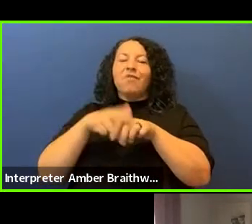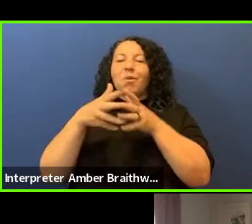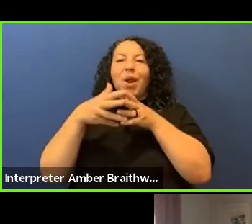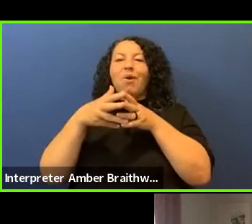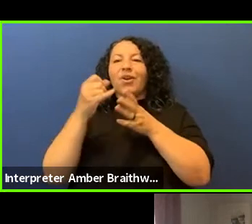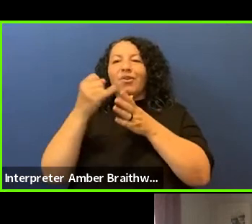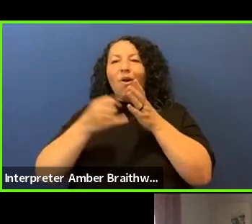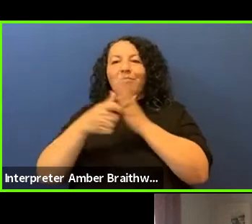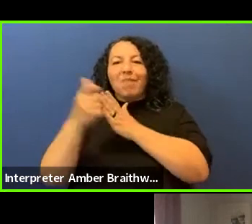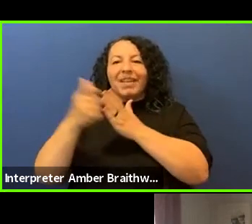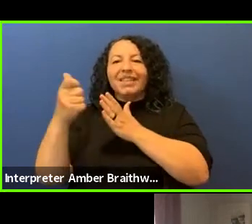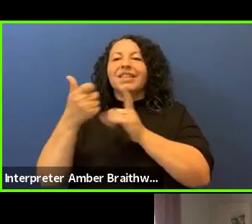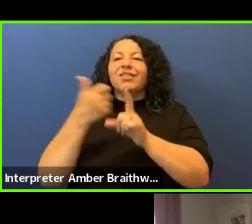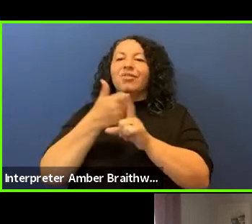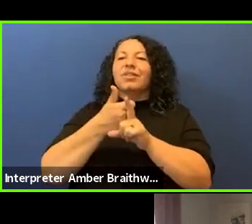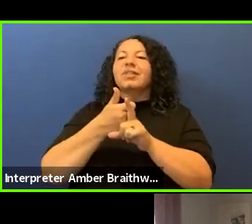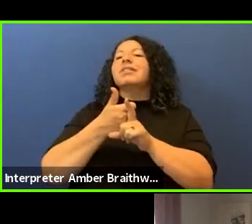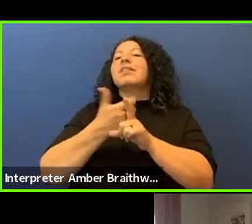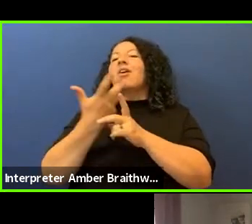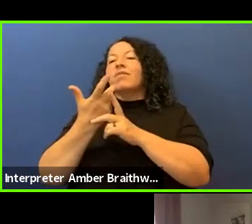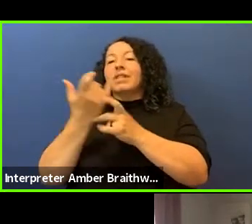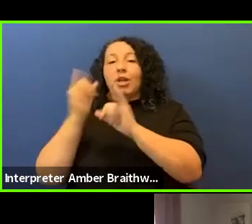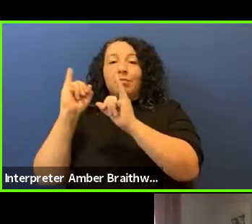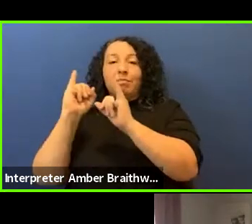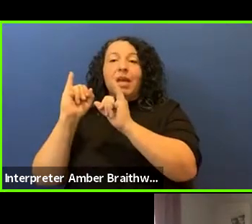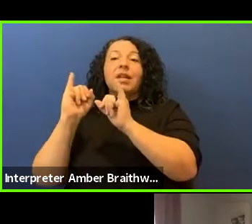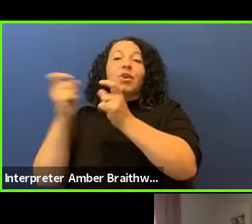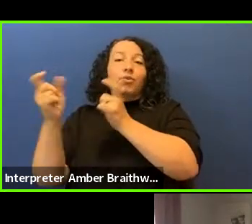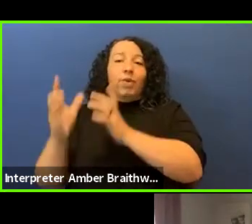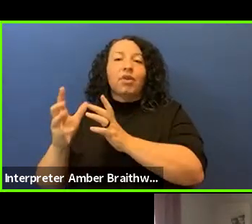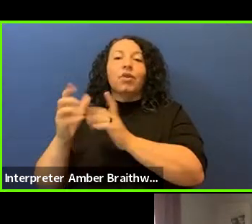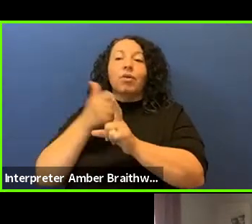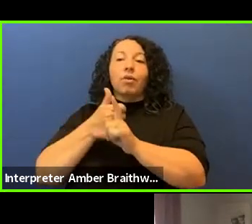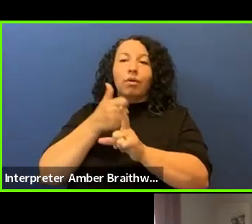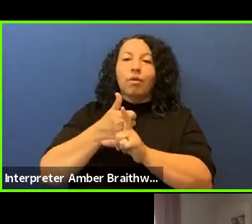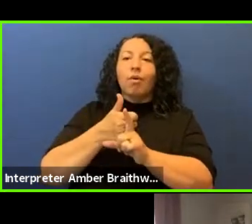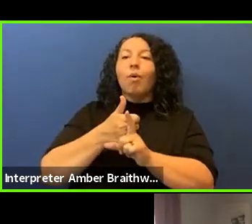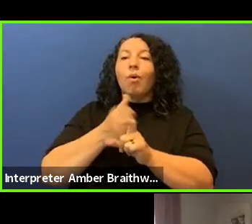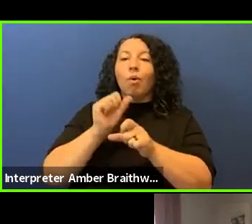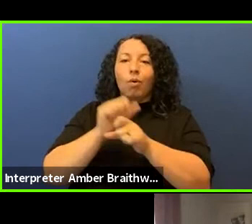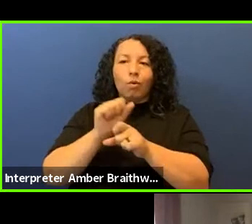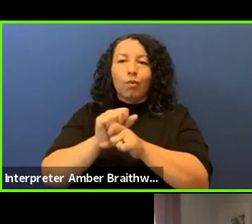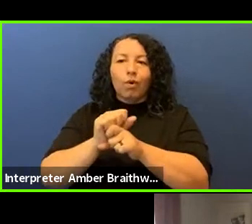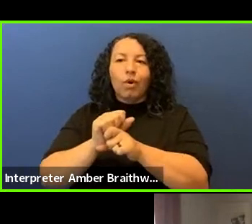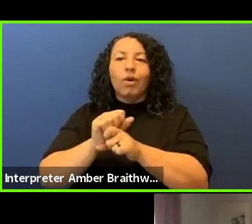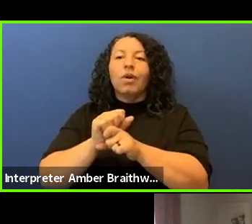and independent curator whose curatorial practice spans twenty-seven years.